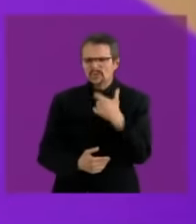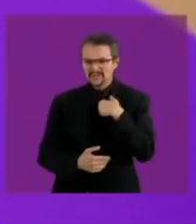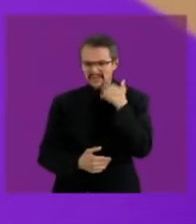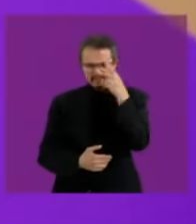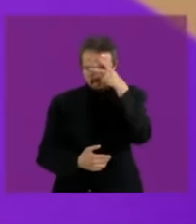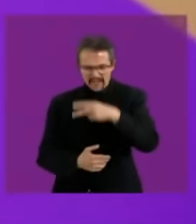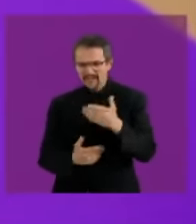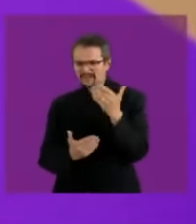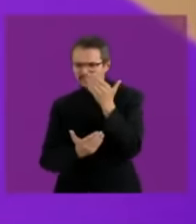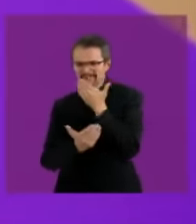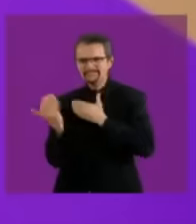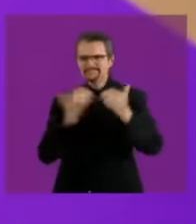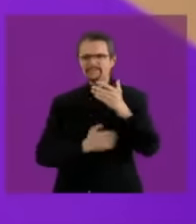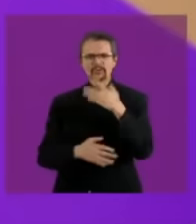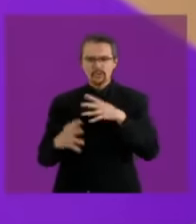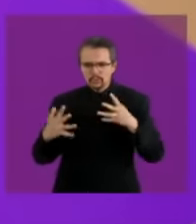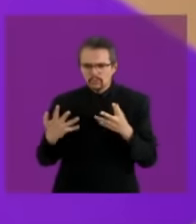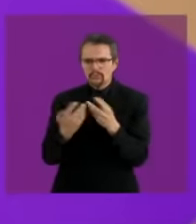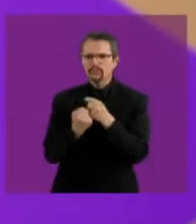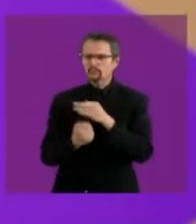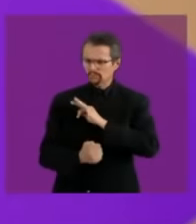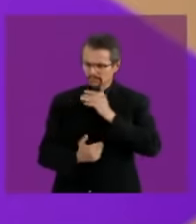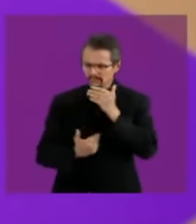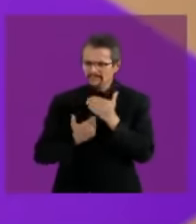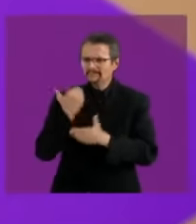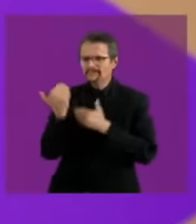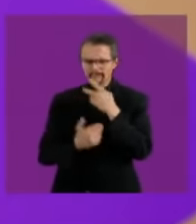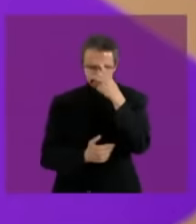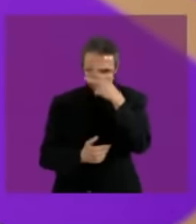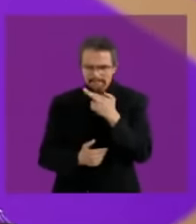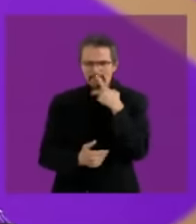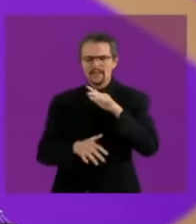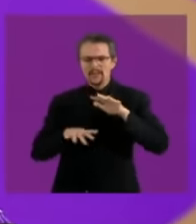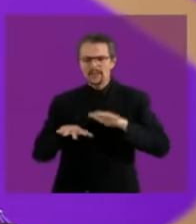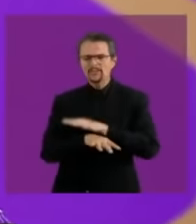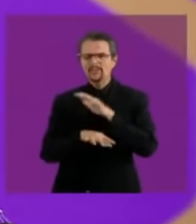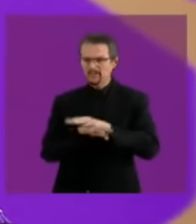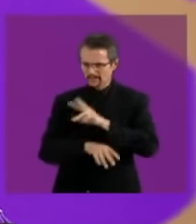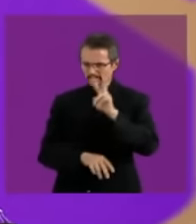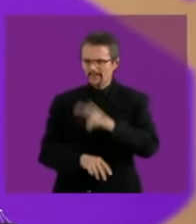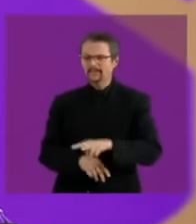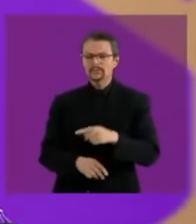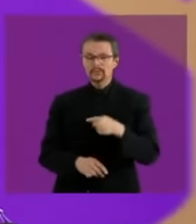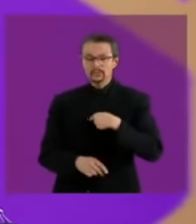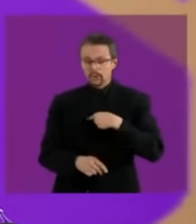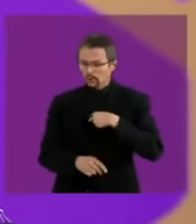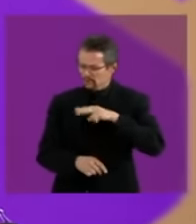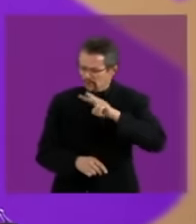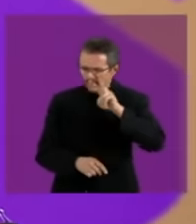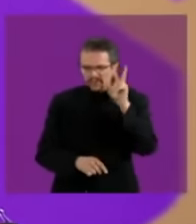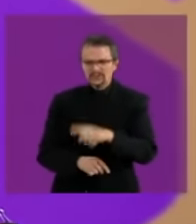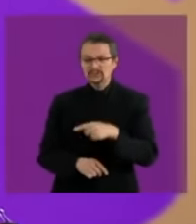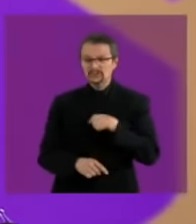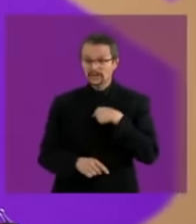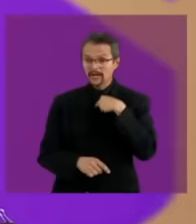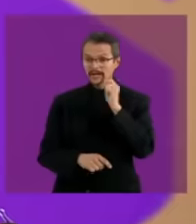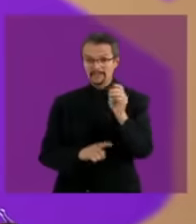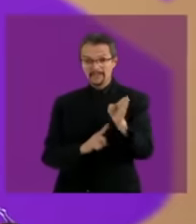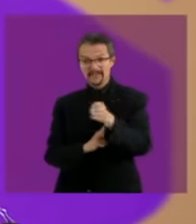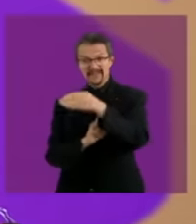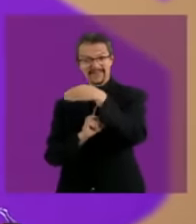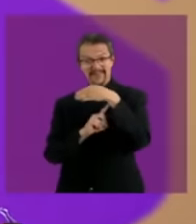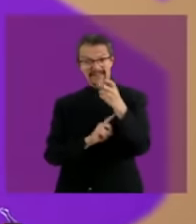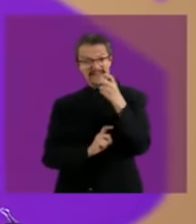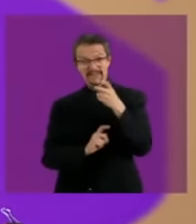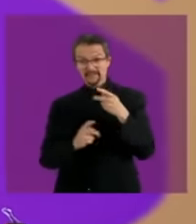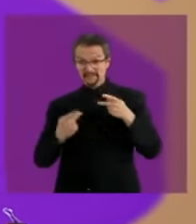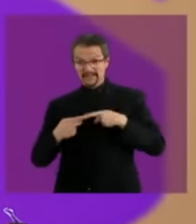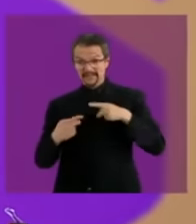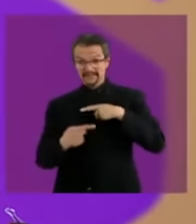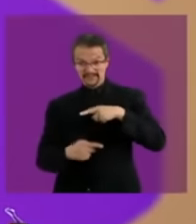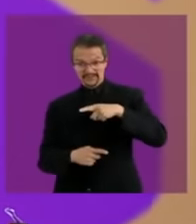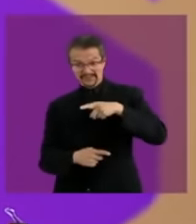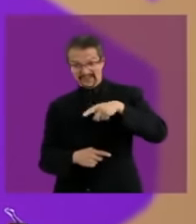all different and truly This flag I will not take from anyone this flag I will defend of the